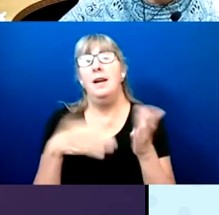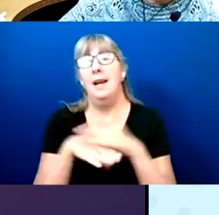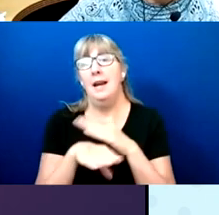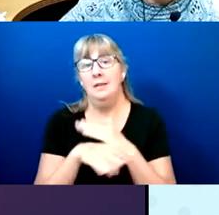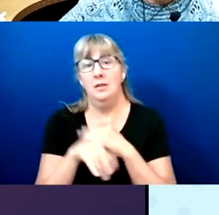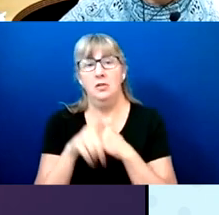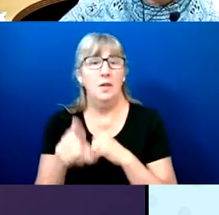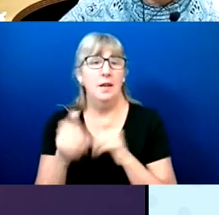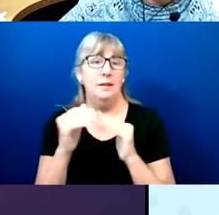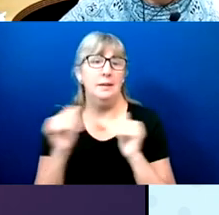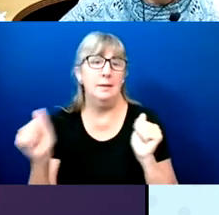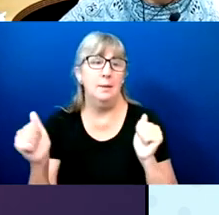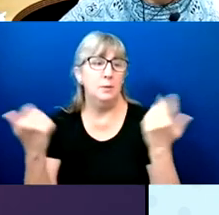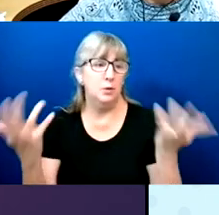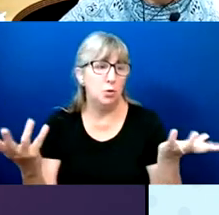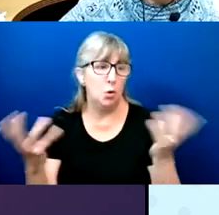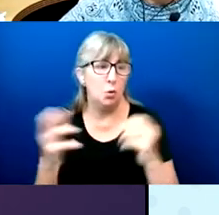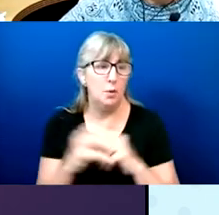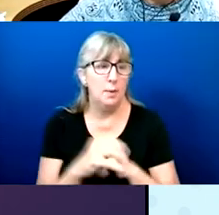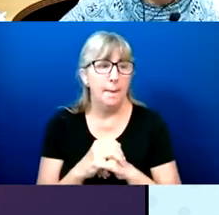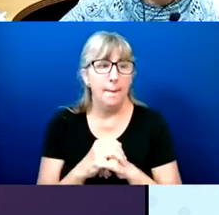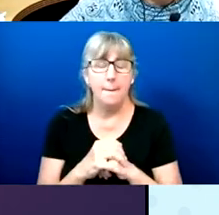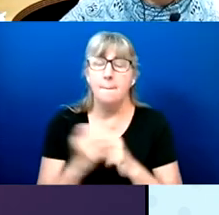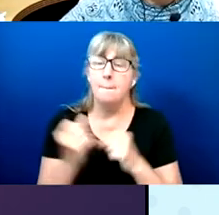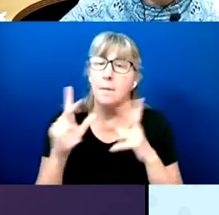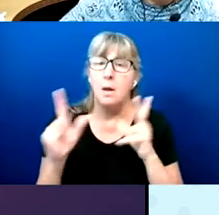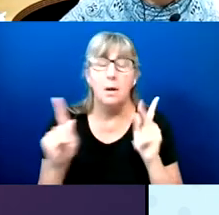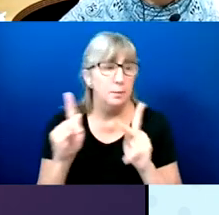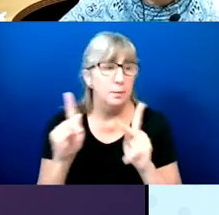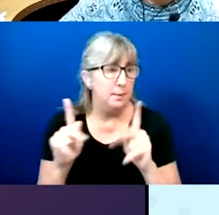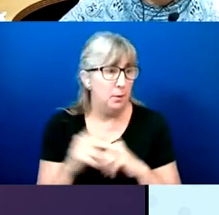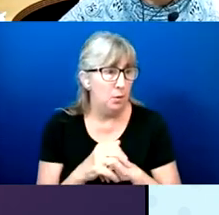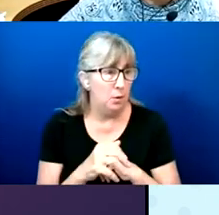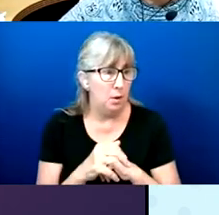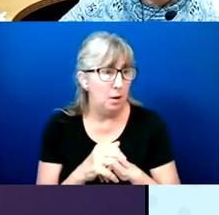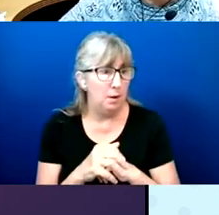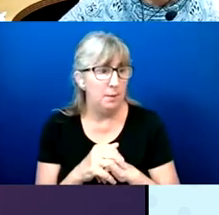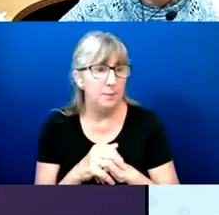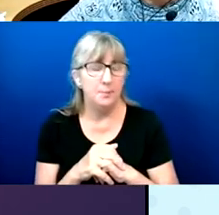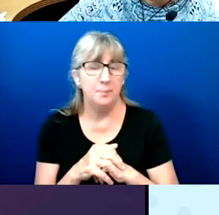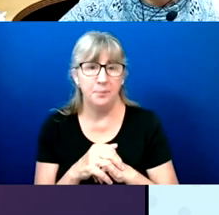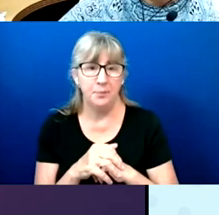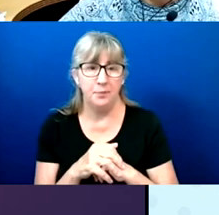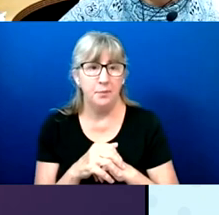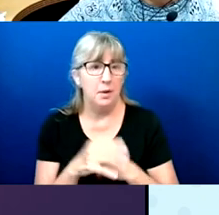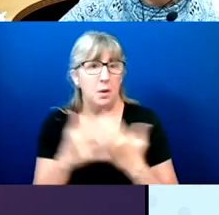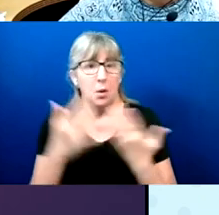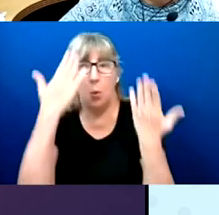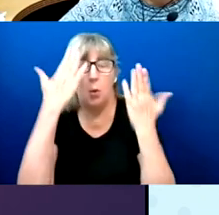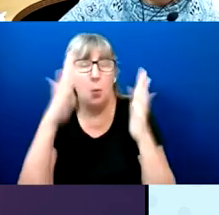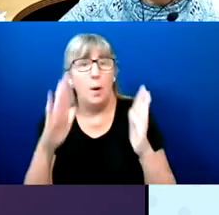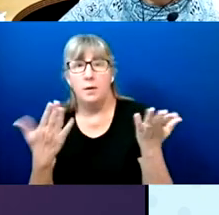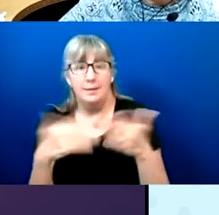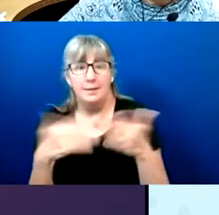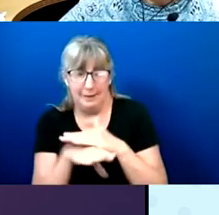So a lot of people, you know, weren't aware that there was an accessible way to vote absentee.